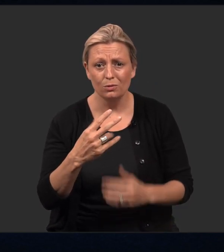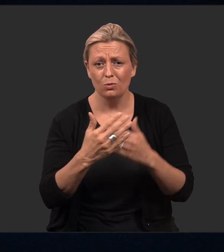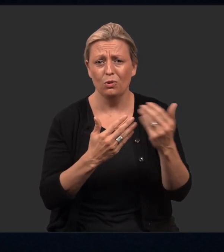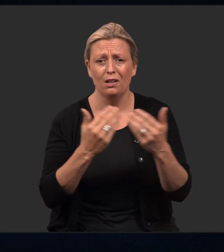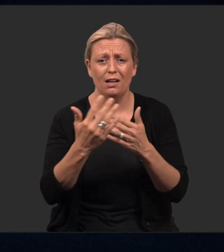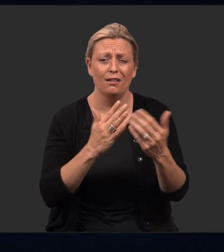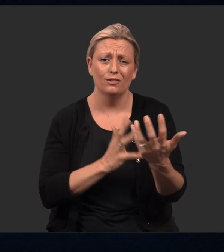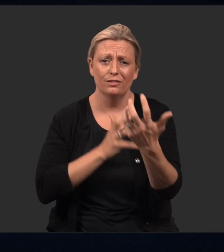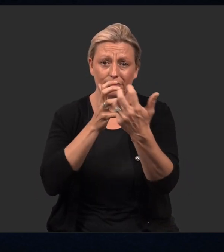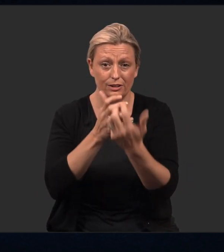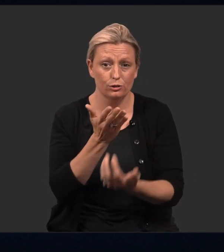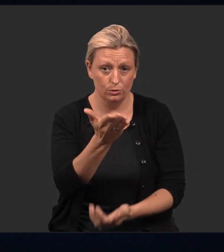whatever works best for you.